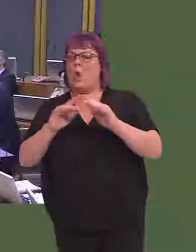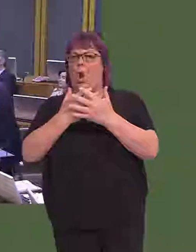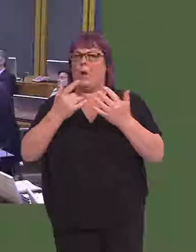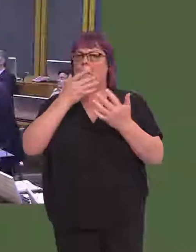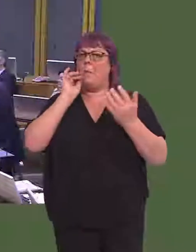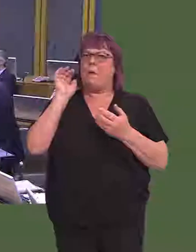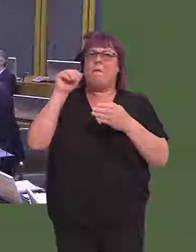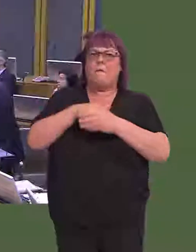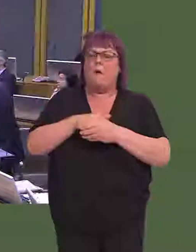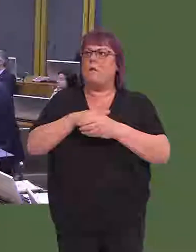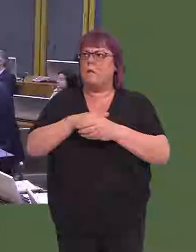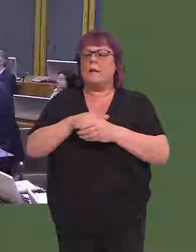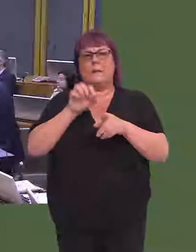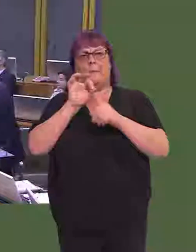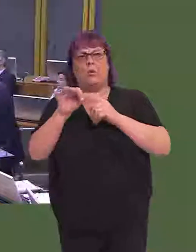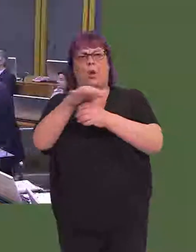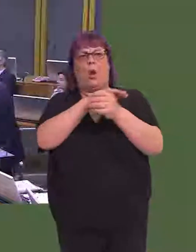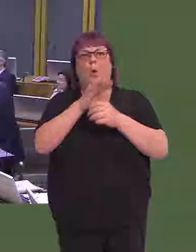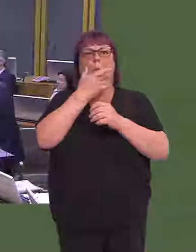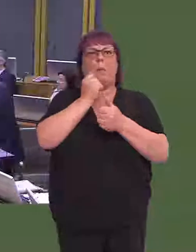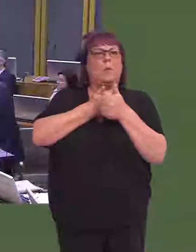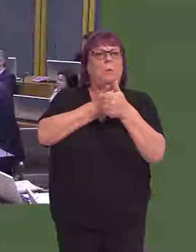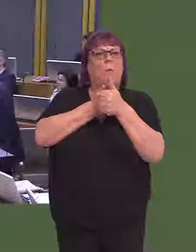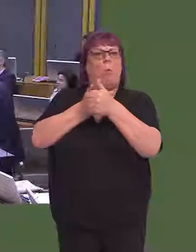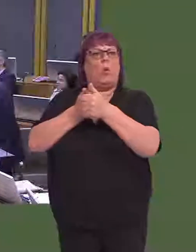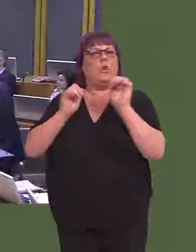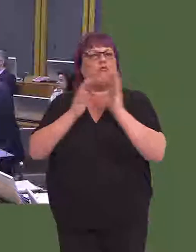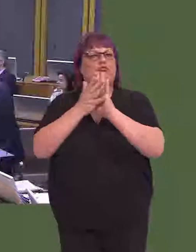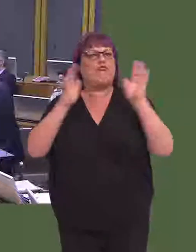saw a really good turnout of local people in support.